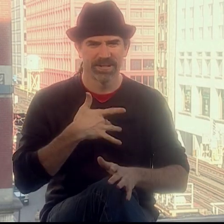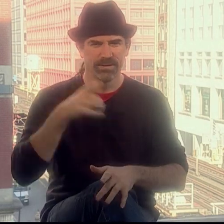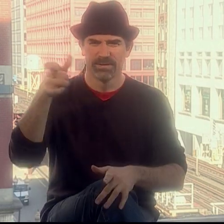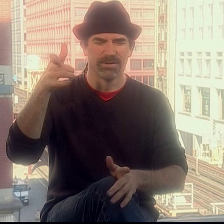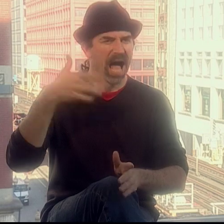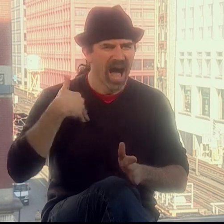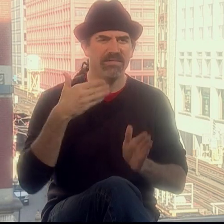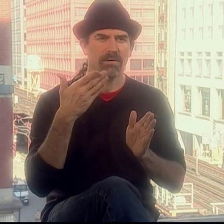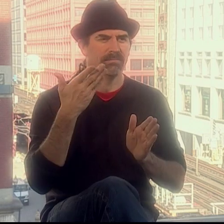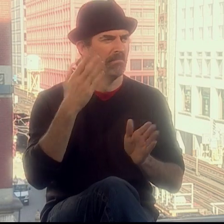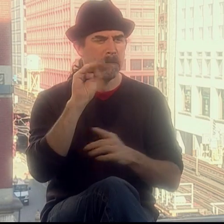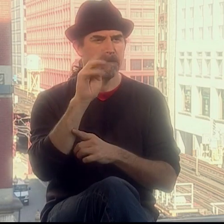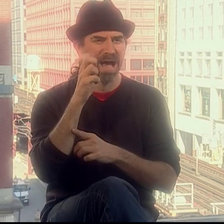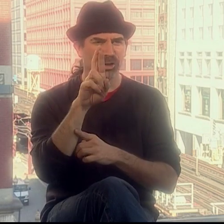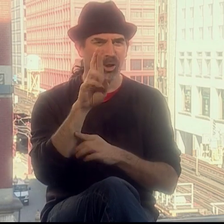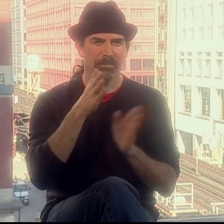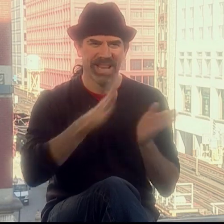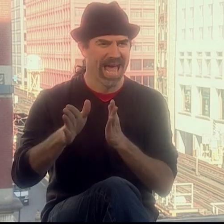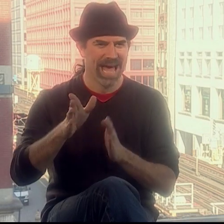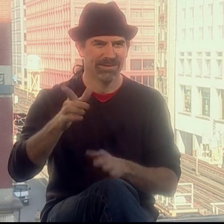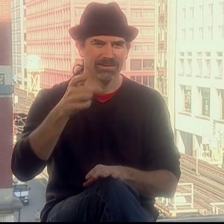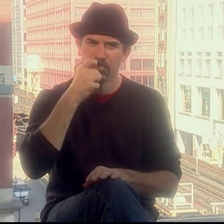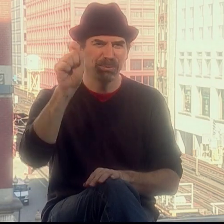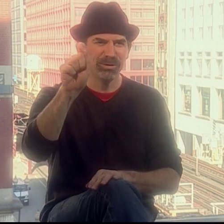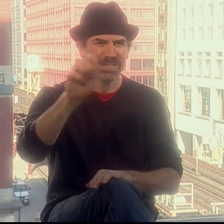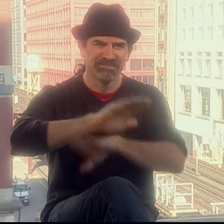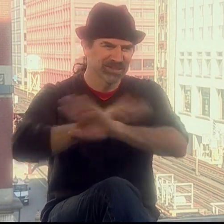and I felt like he had some sort of master plan already in mind.